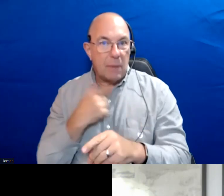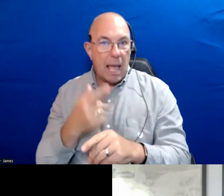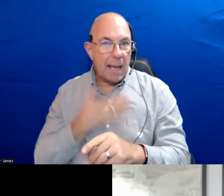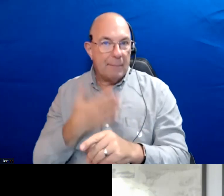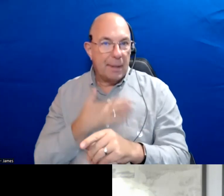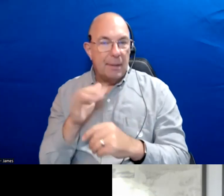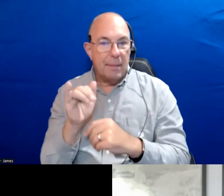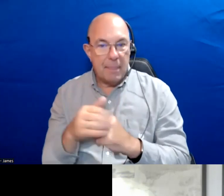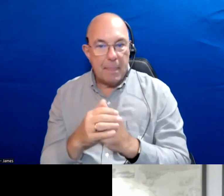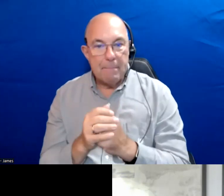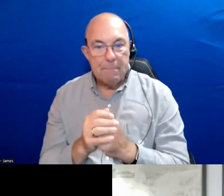platforms.